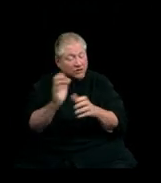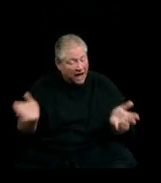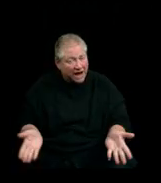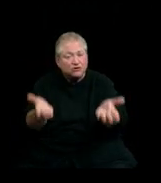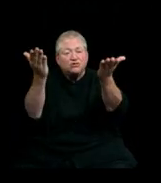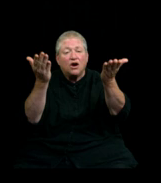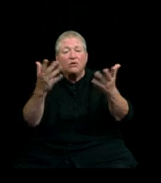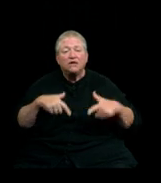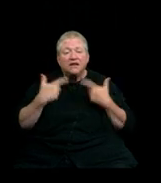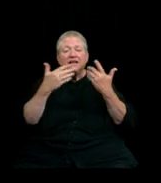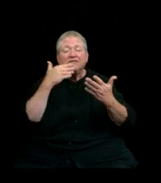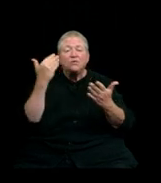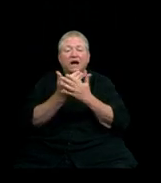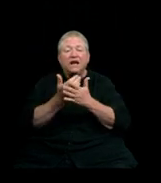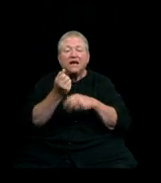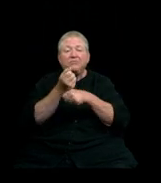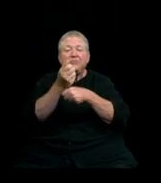Live well and make things better.